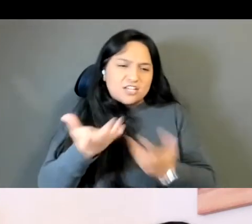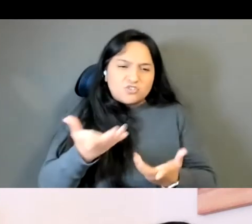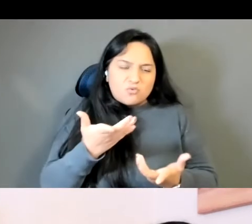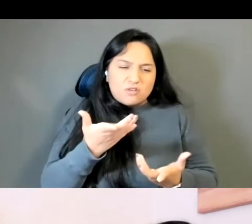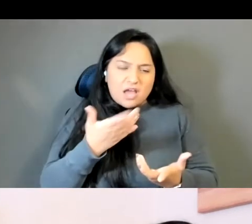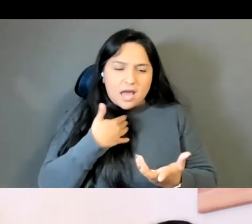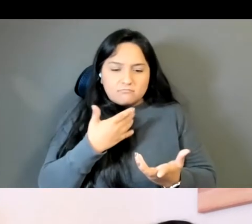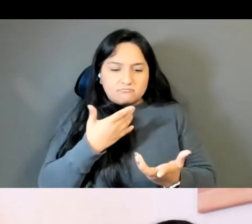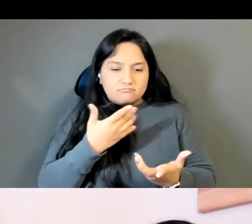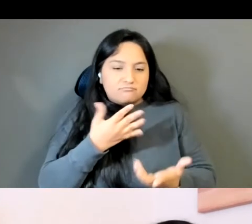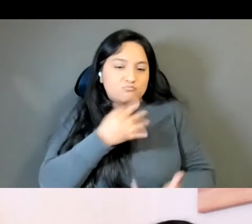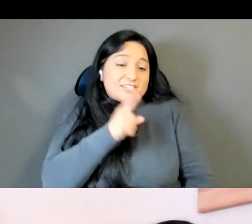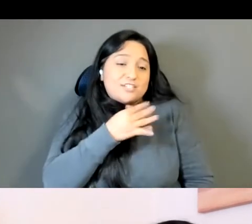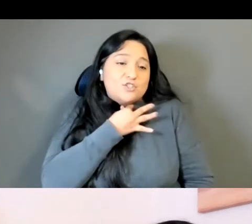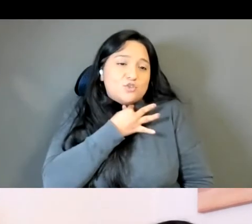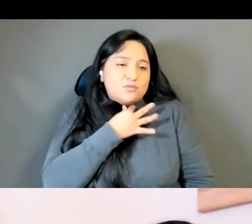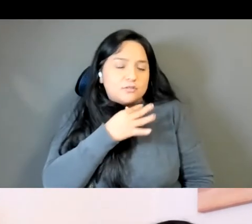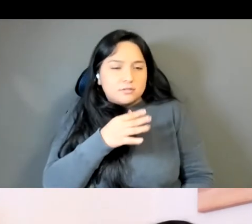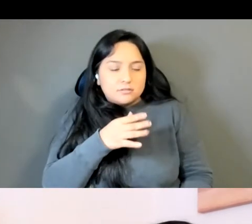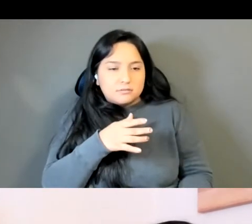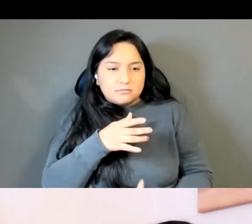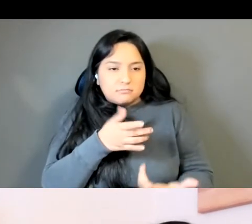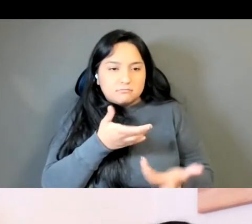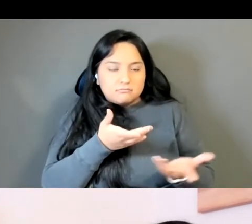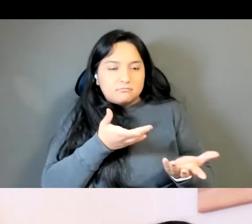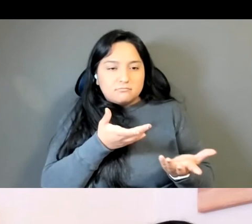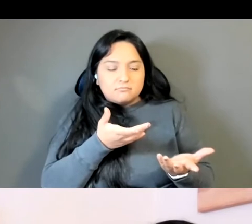I'm curious sort of like where was the line that you got to where you felt like you needed